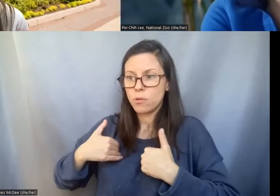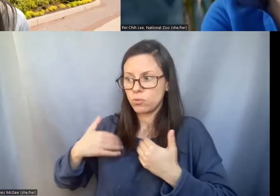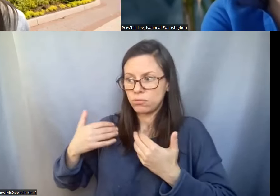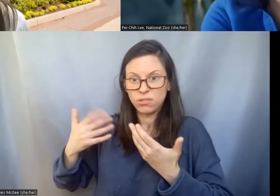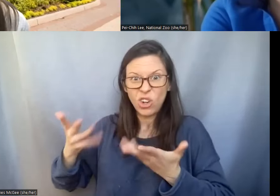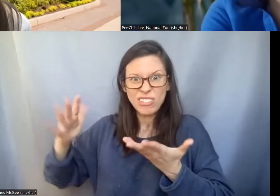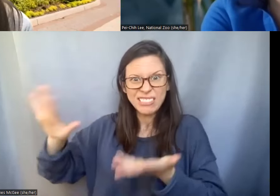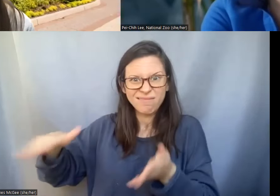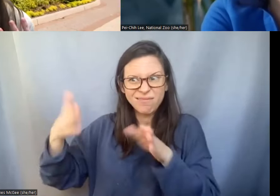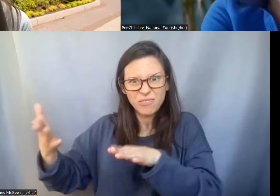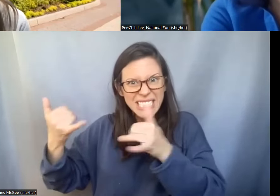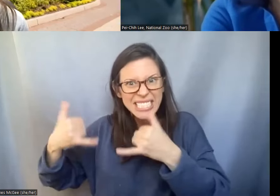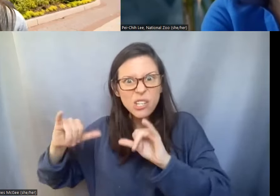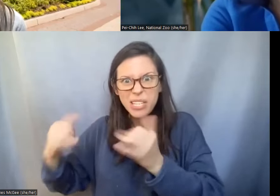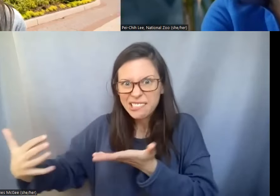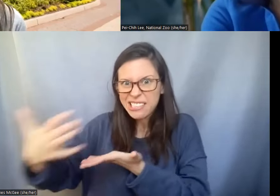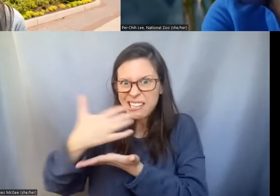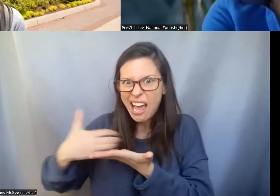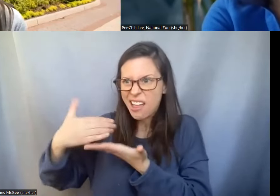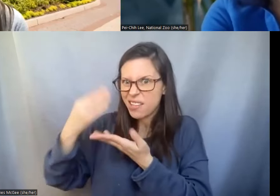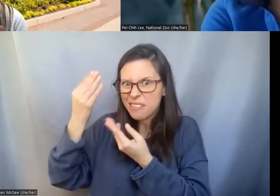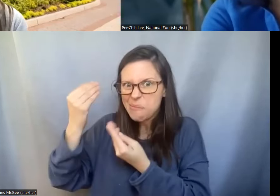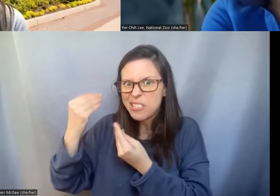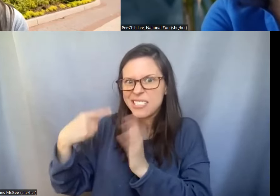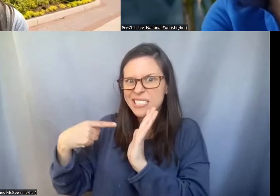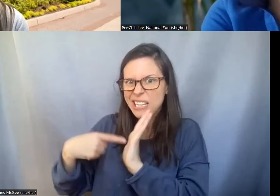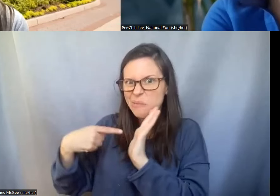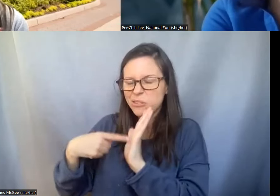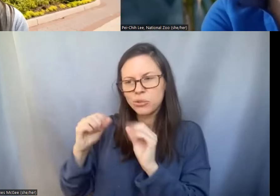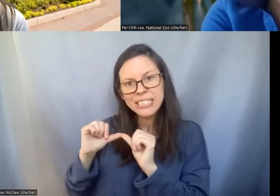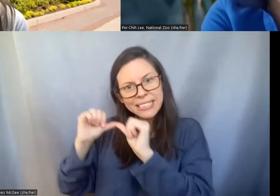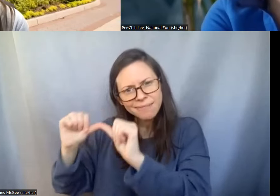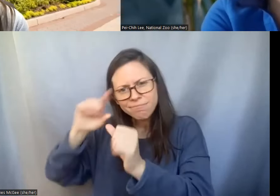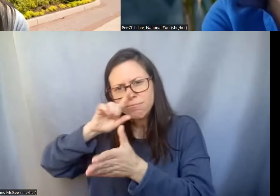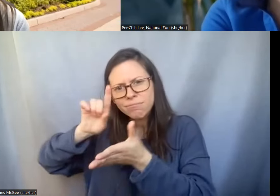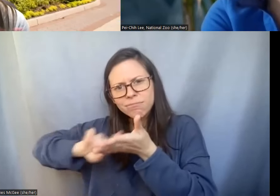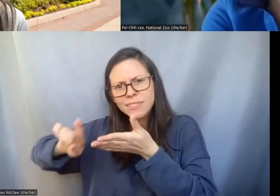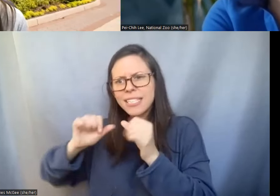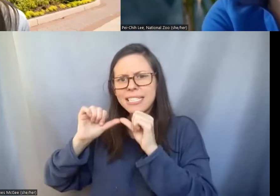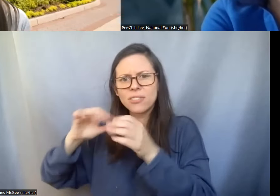gather so much information and samples from them to continue studying them but also potentially